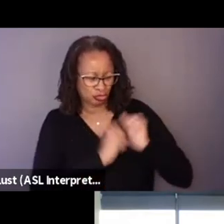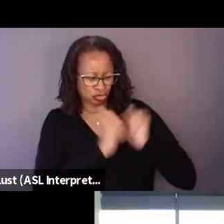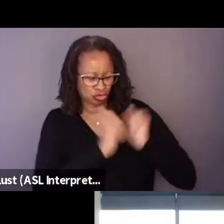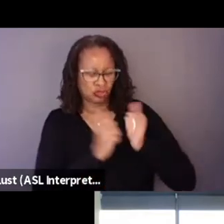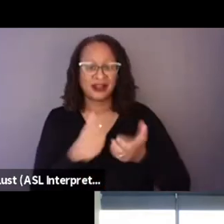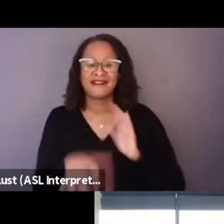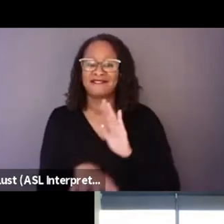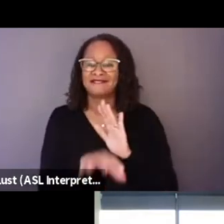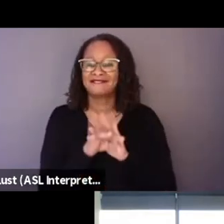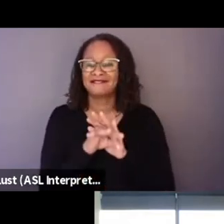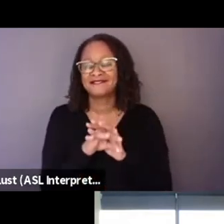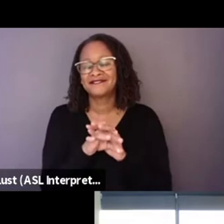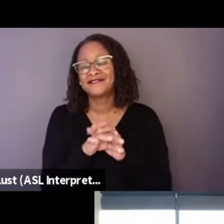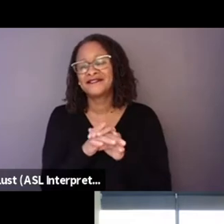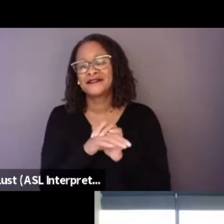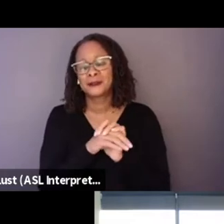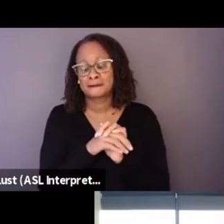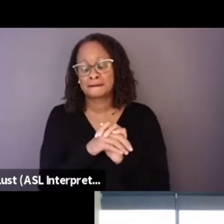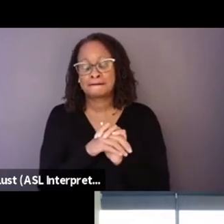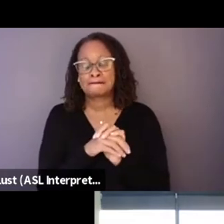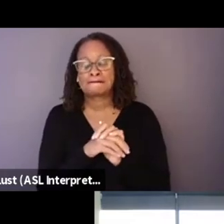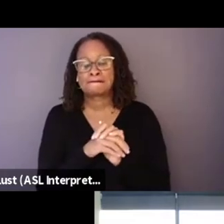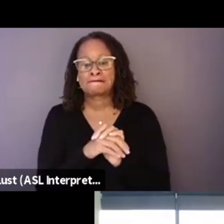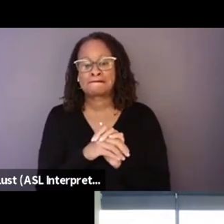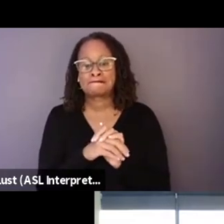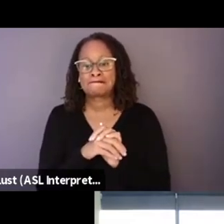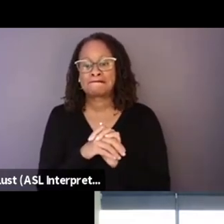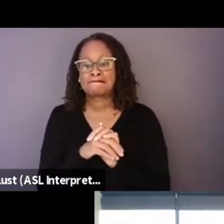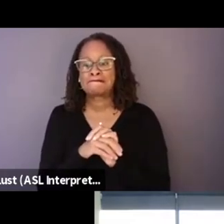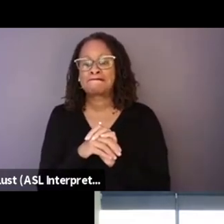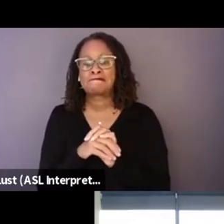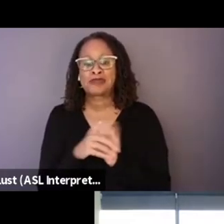One of the premises that we have was not to give everything away at once.